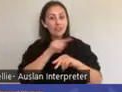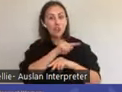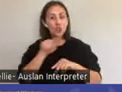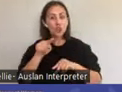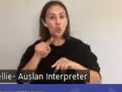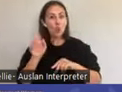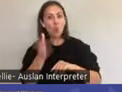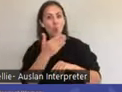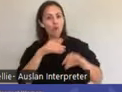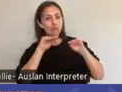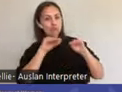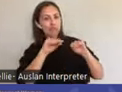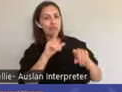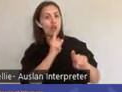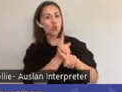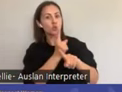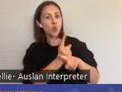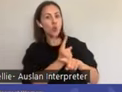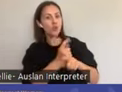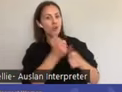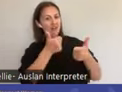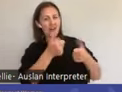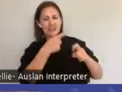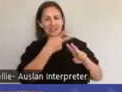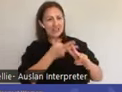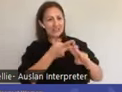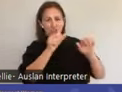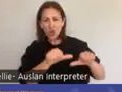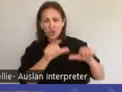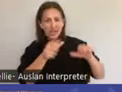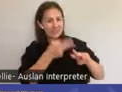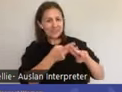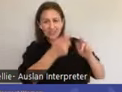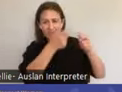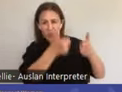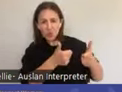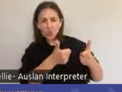pleasure can act as a protective factor and potentially reduce the risk of sexual violence.